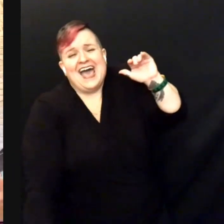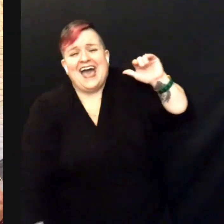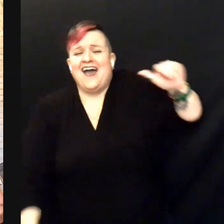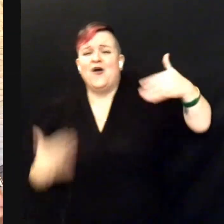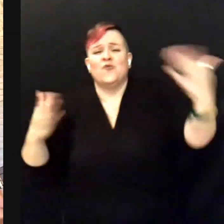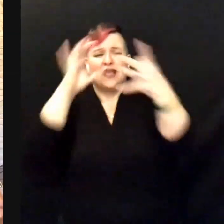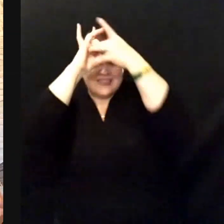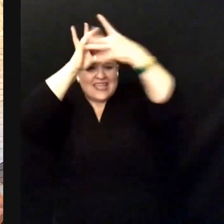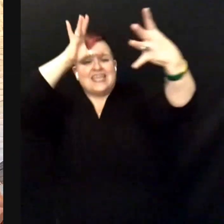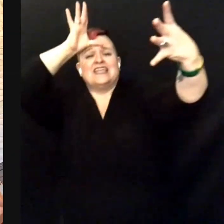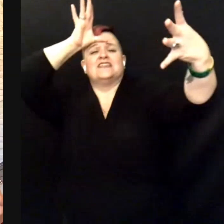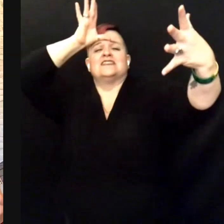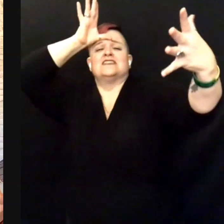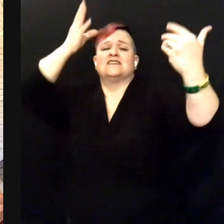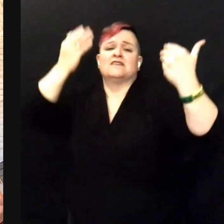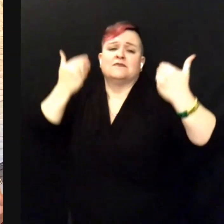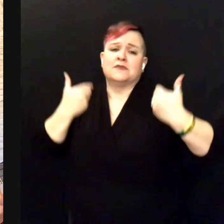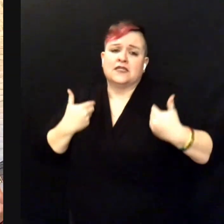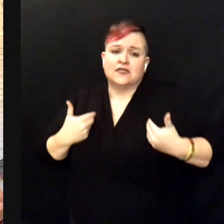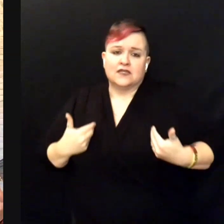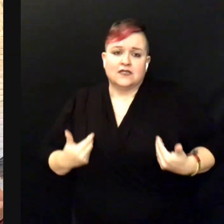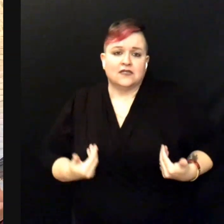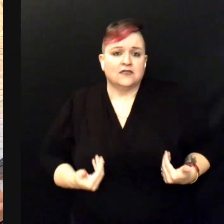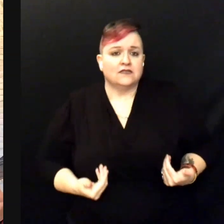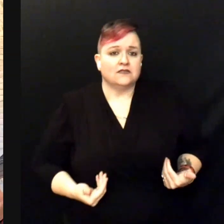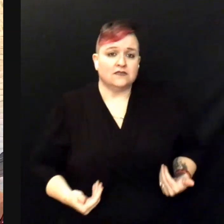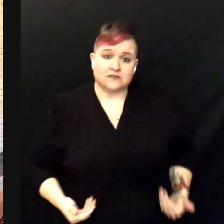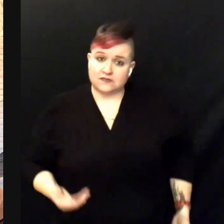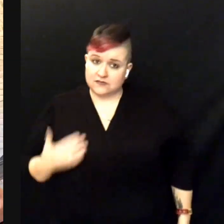Oh, release me!